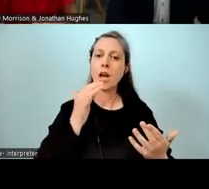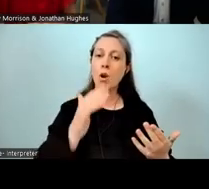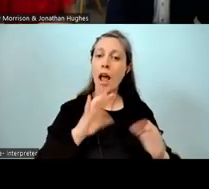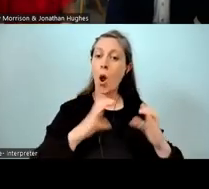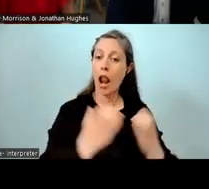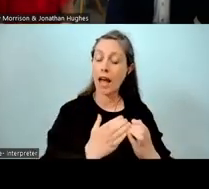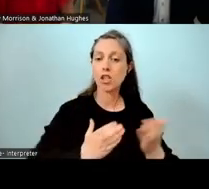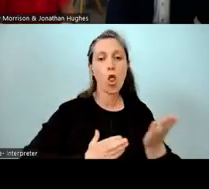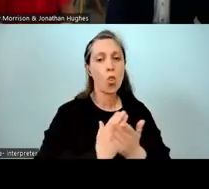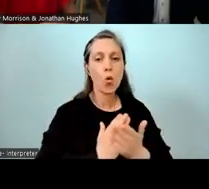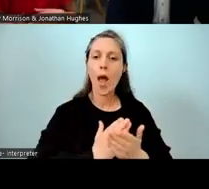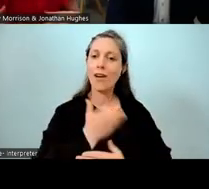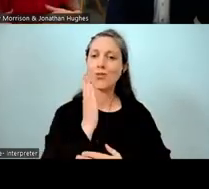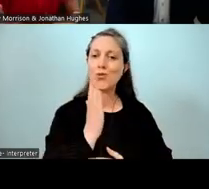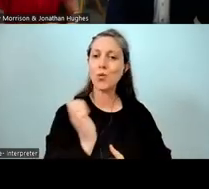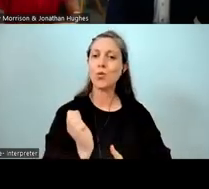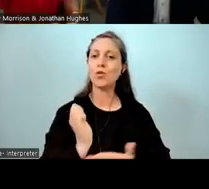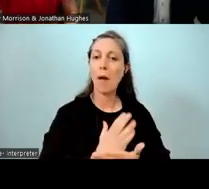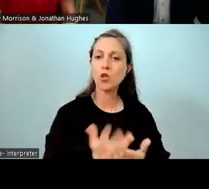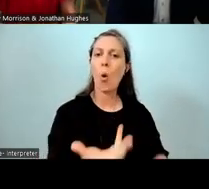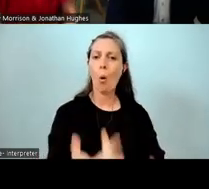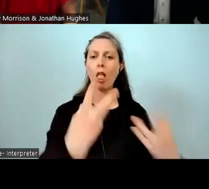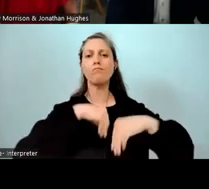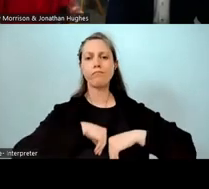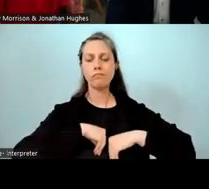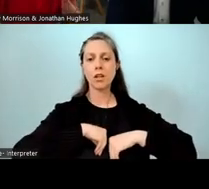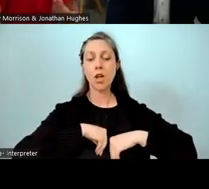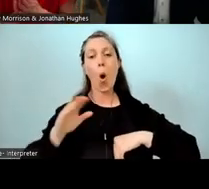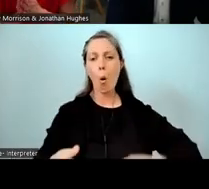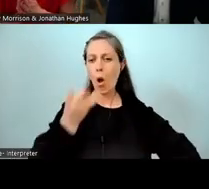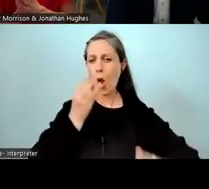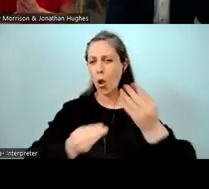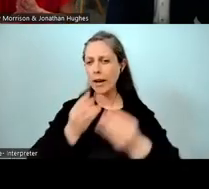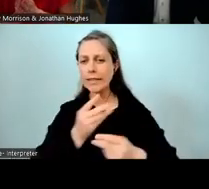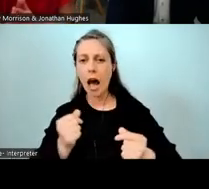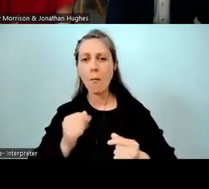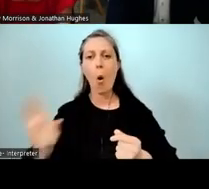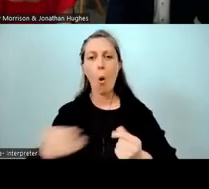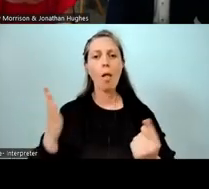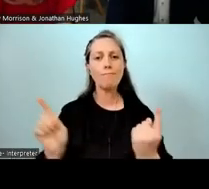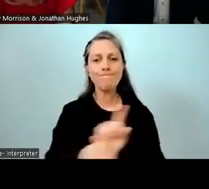So that feeling of everyone is learning a little bit, and everyone is meeting each other, wherever they are,